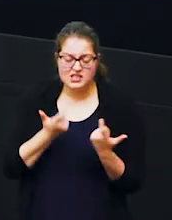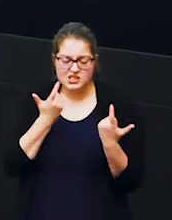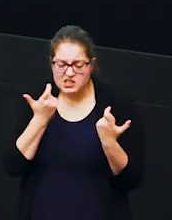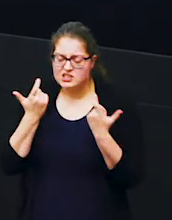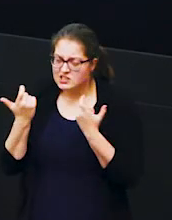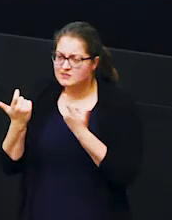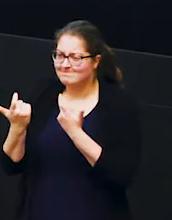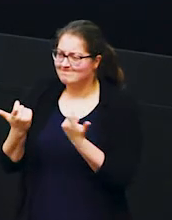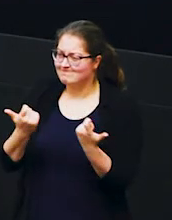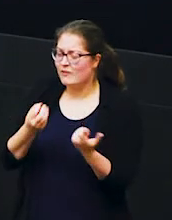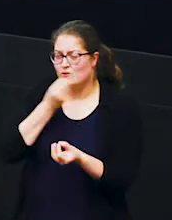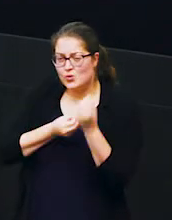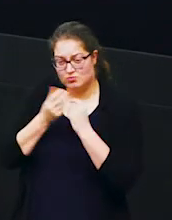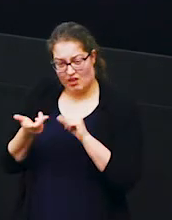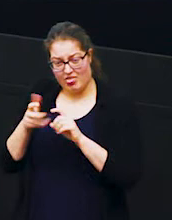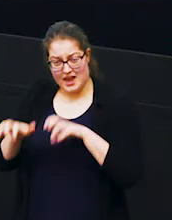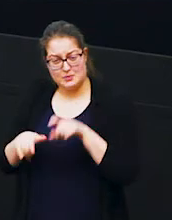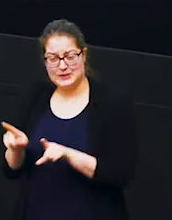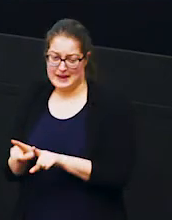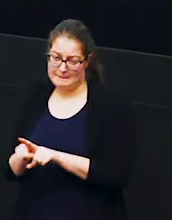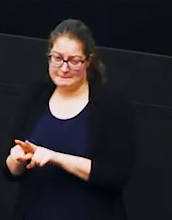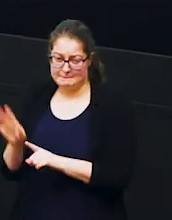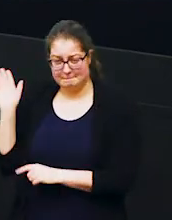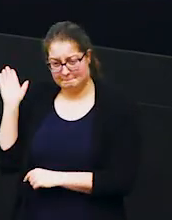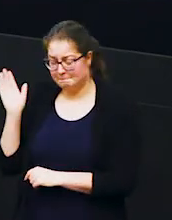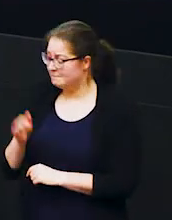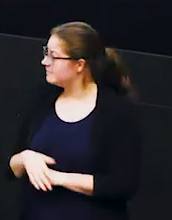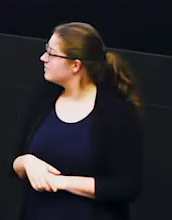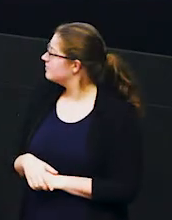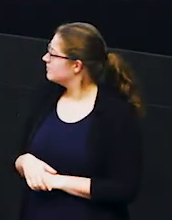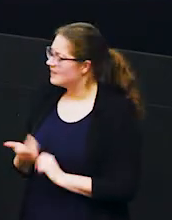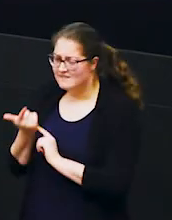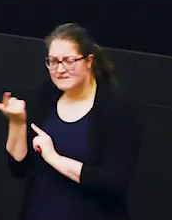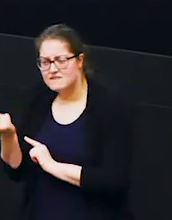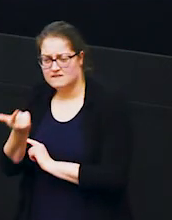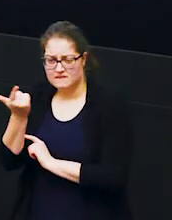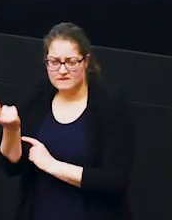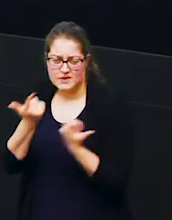low for food that other animals are also looking at looking and traveling far in search of food so